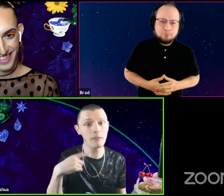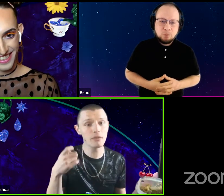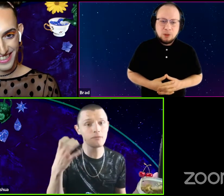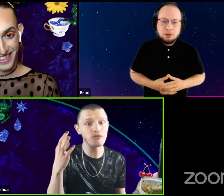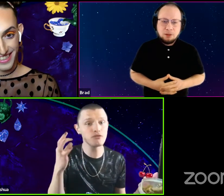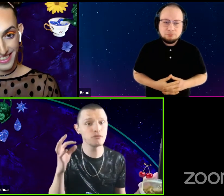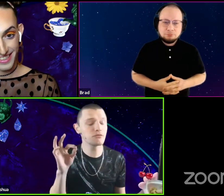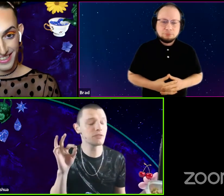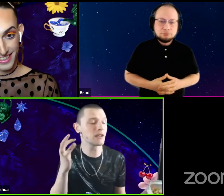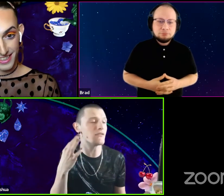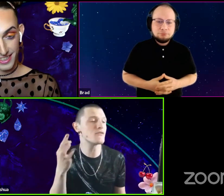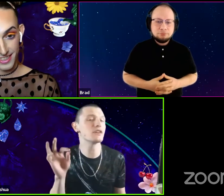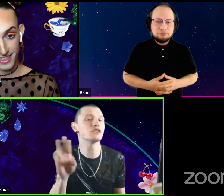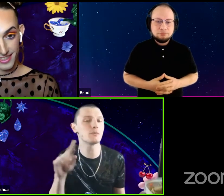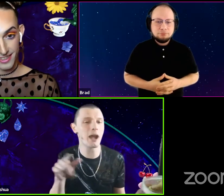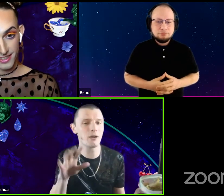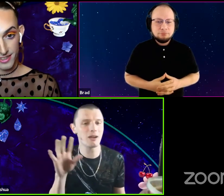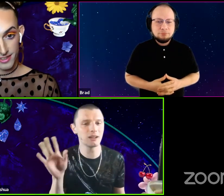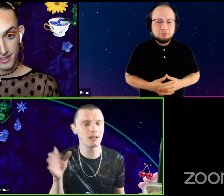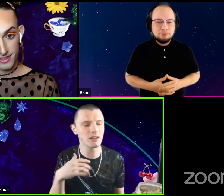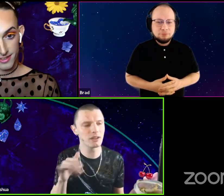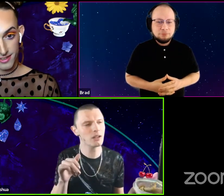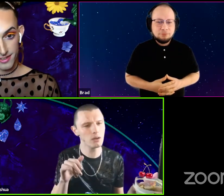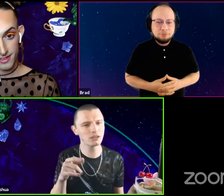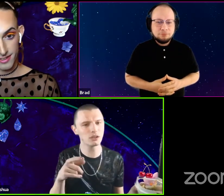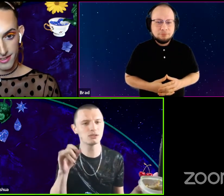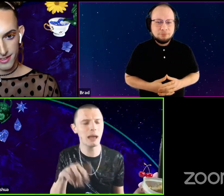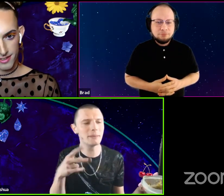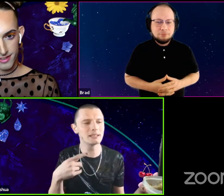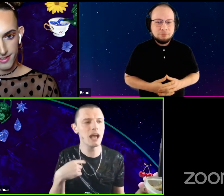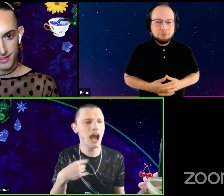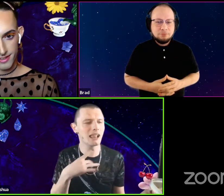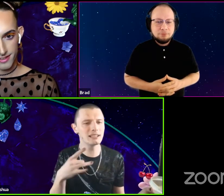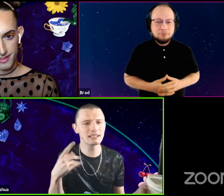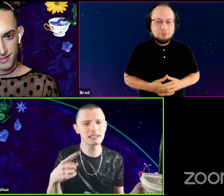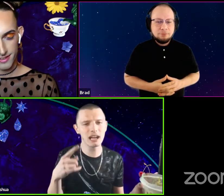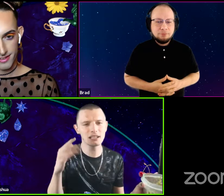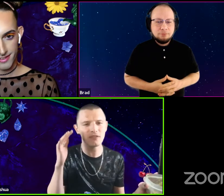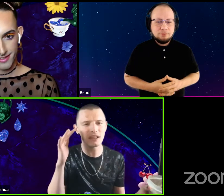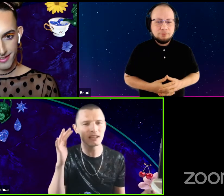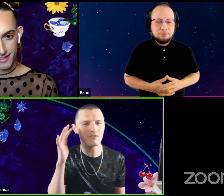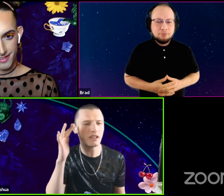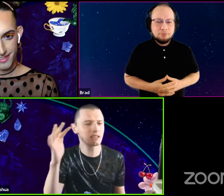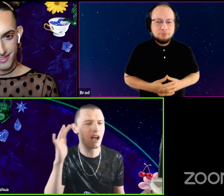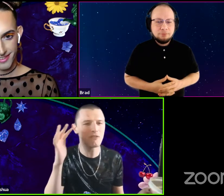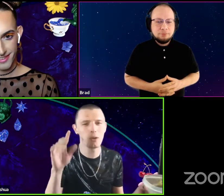i'm from, like I'm French background and all that stuff. That means I like to discuss the philosophical questions